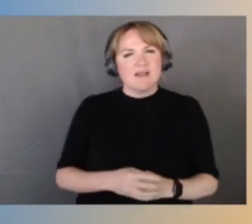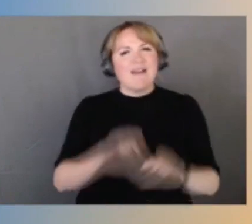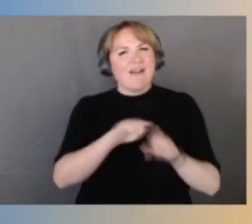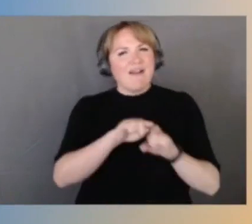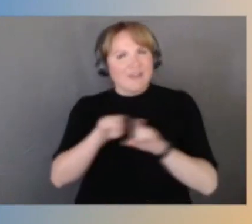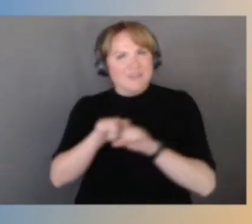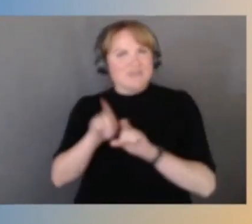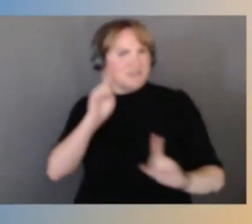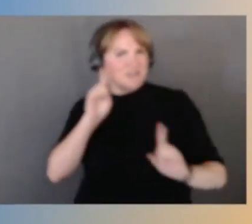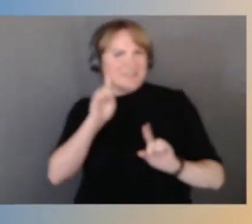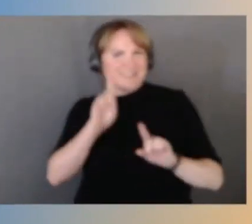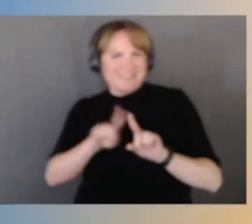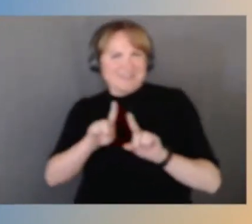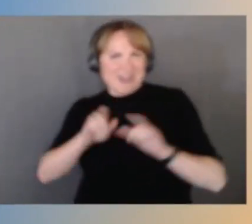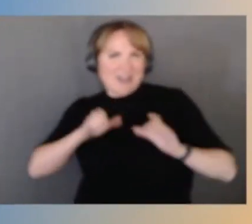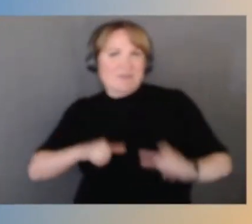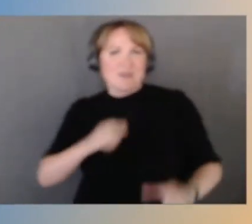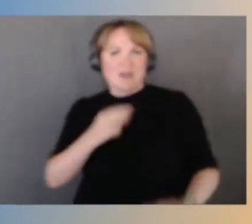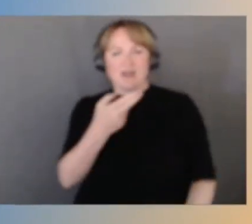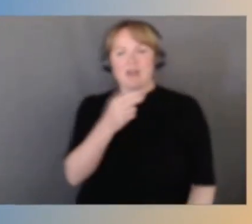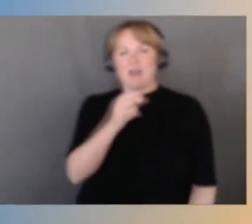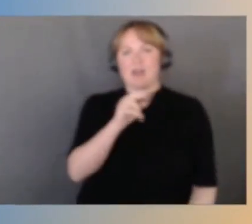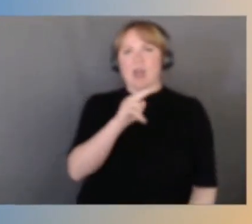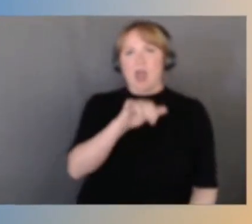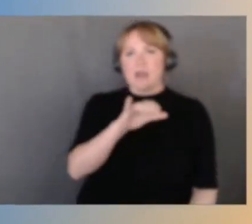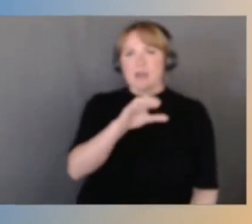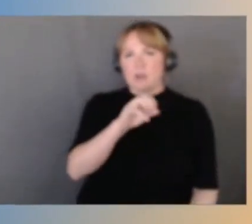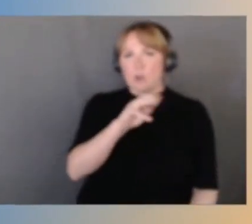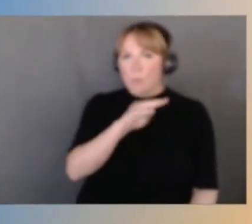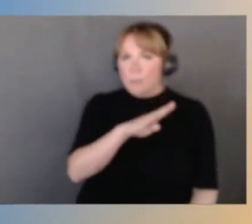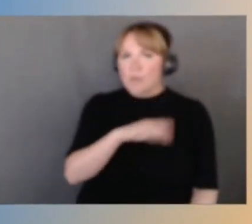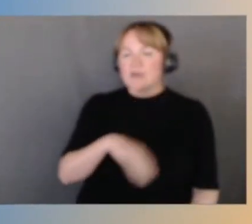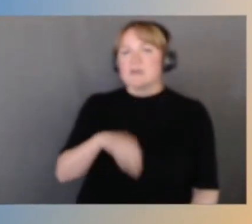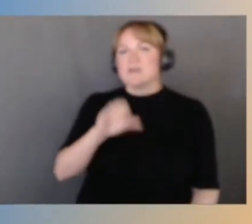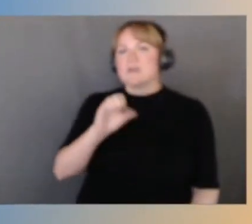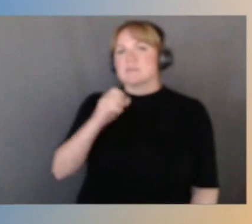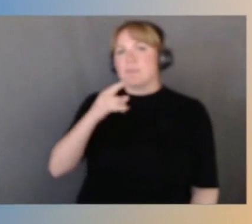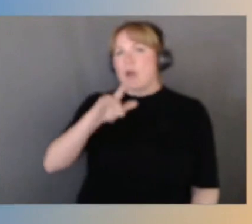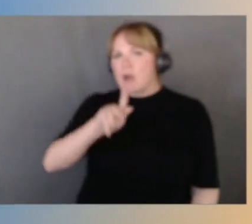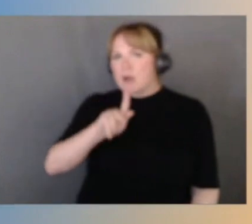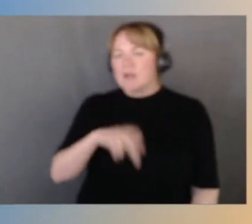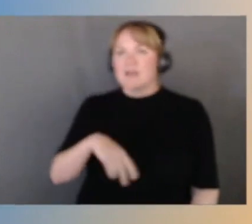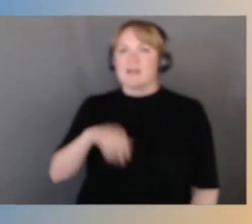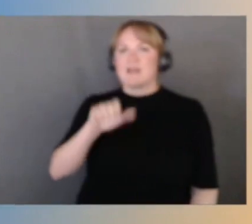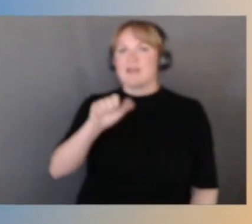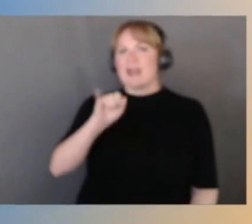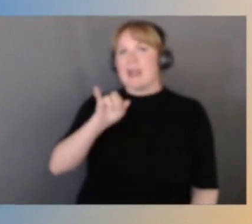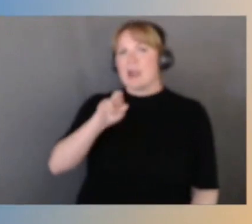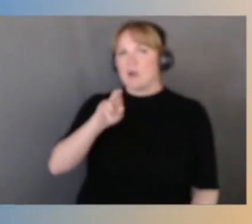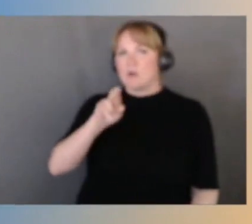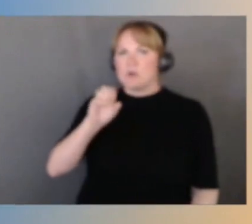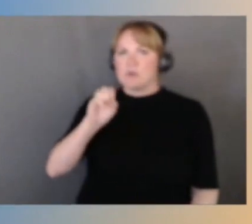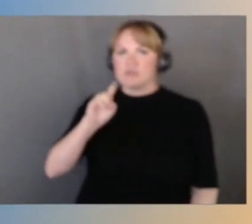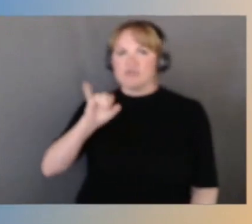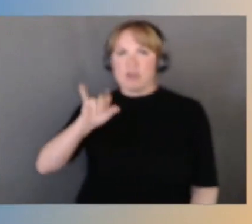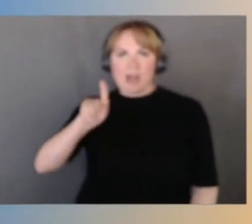from Honeycomb and from Splunk and from AeroStrike and so forth.